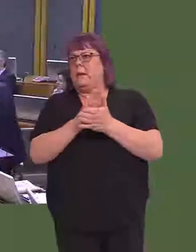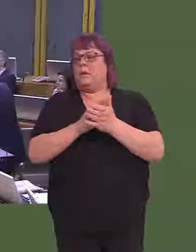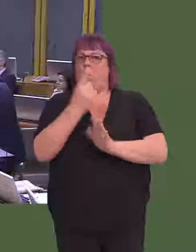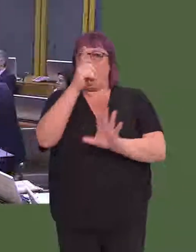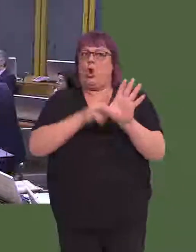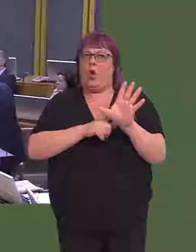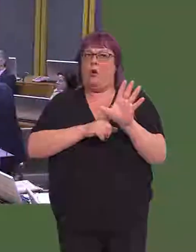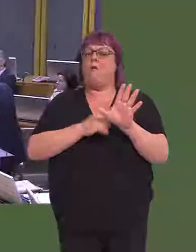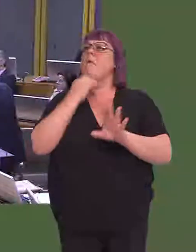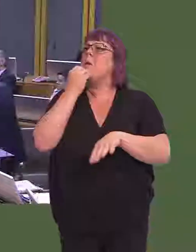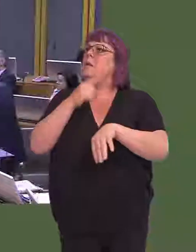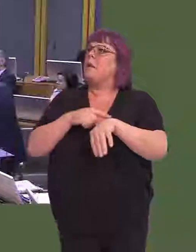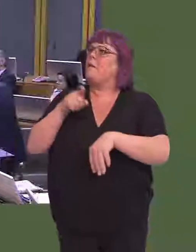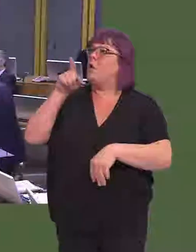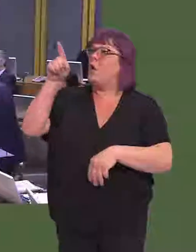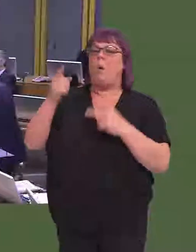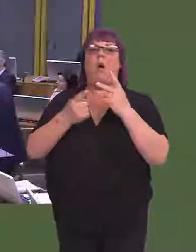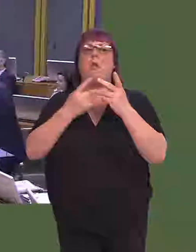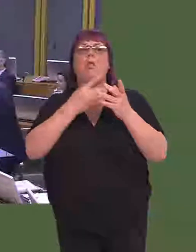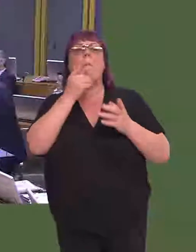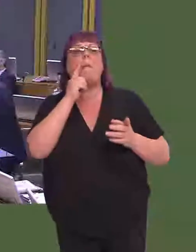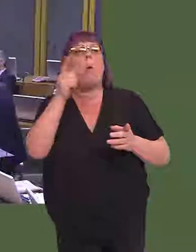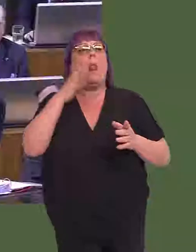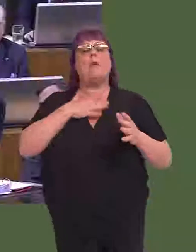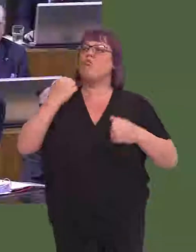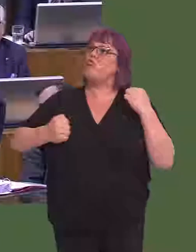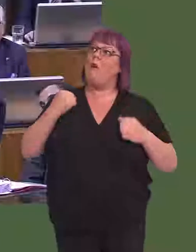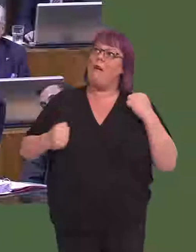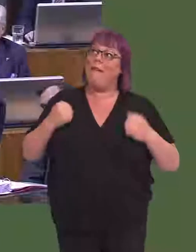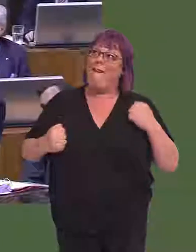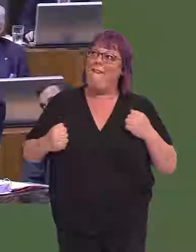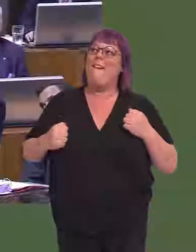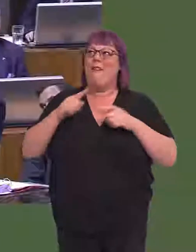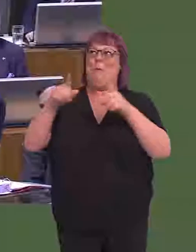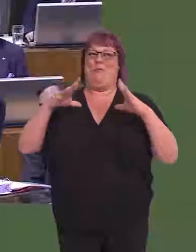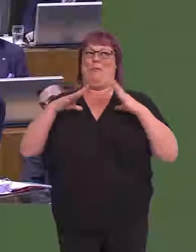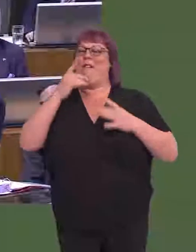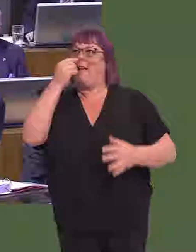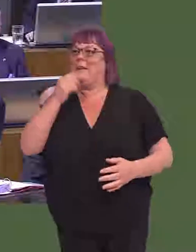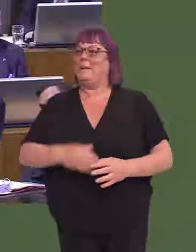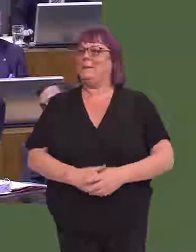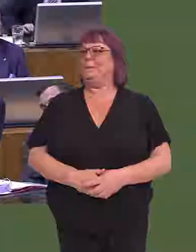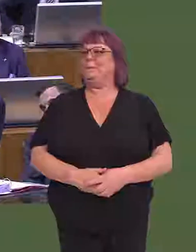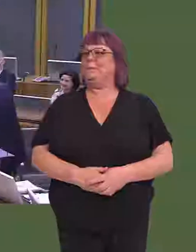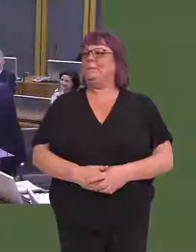which gives plenty of time for you and any others who may be considering participation to prepare.